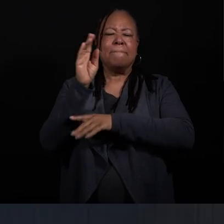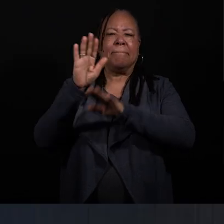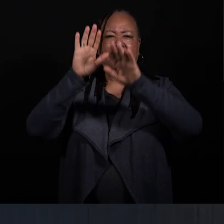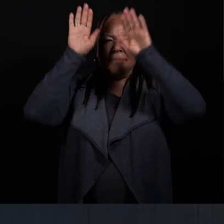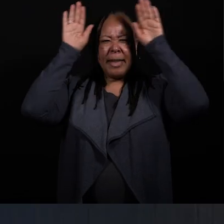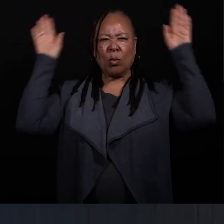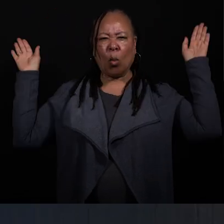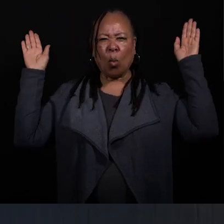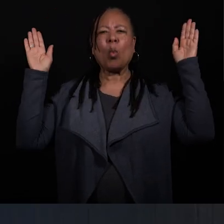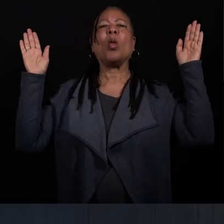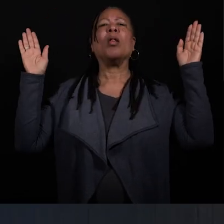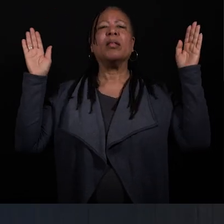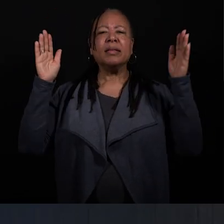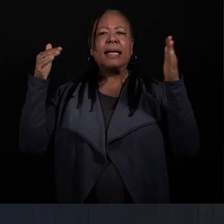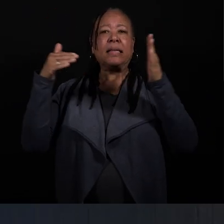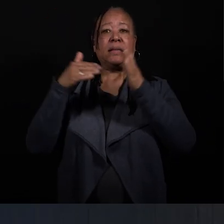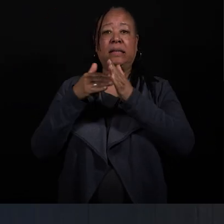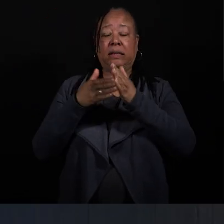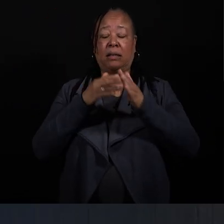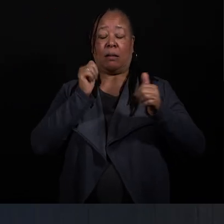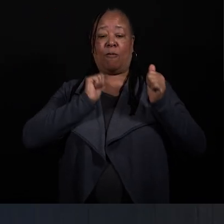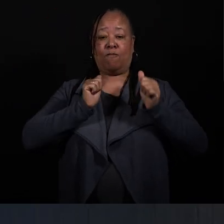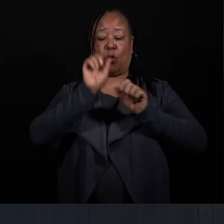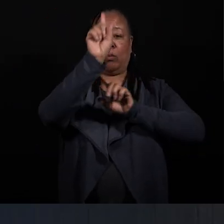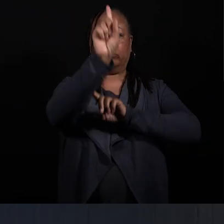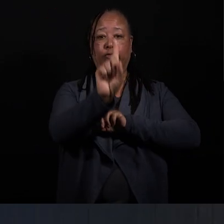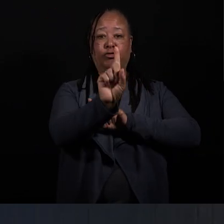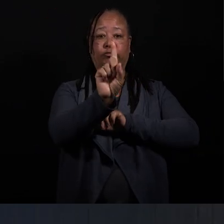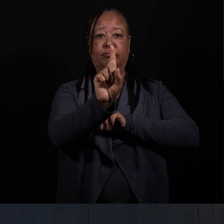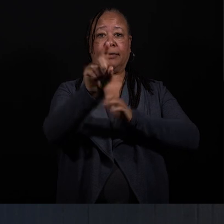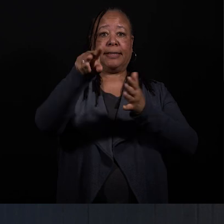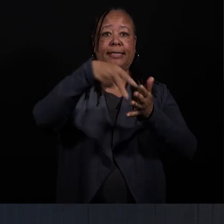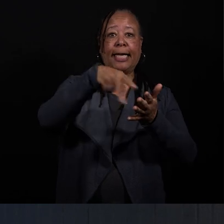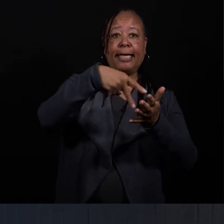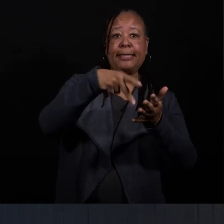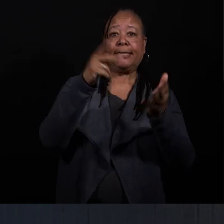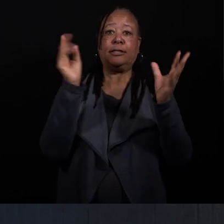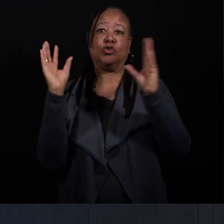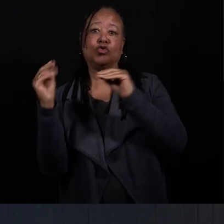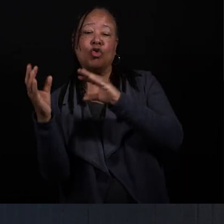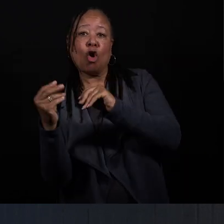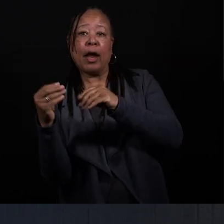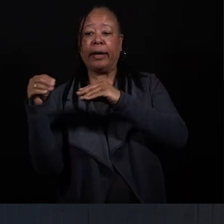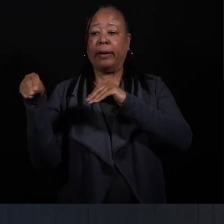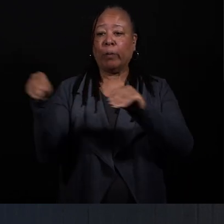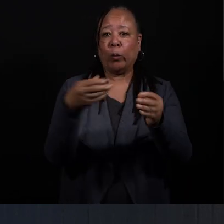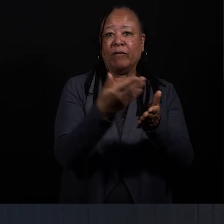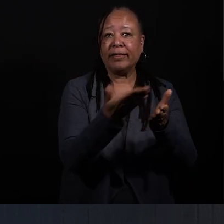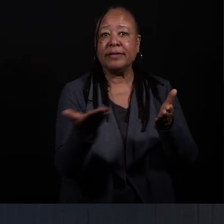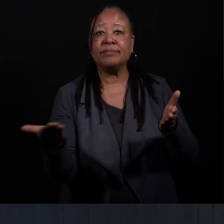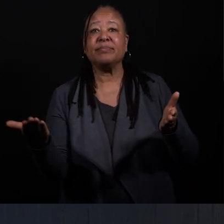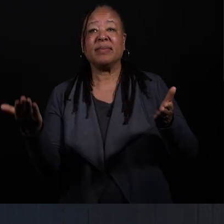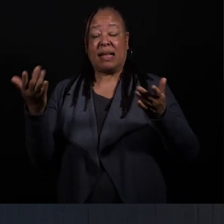against which the performers are dancing, talking, moving objects. And while they're doing that,